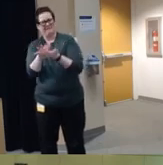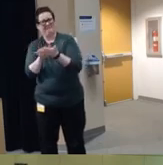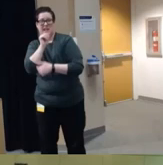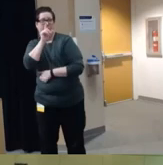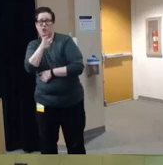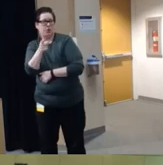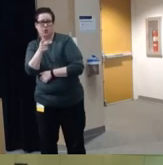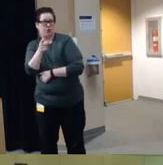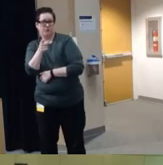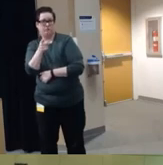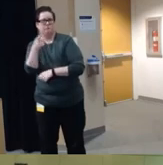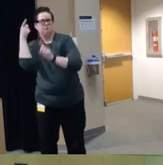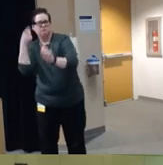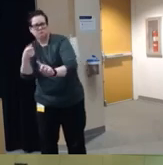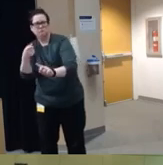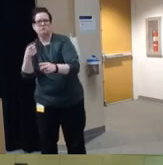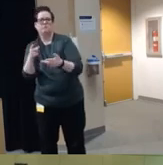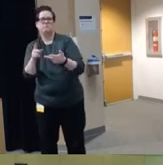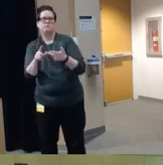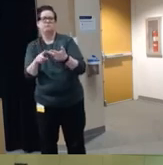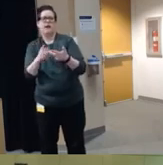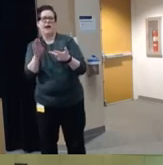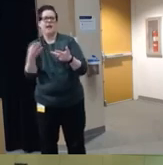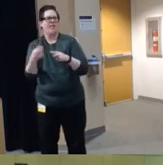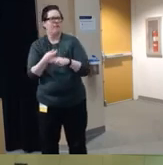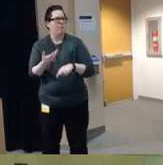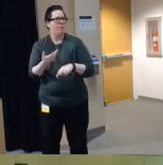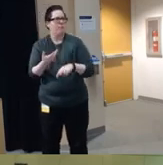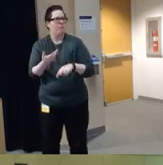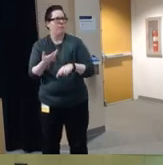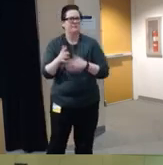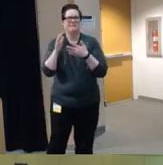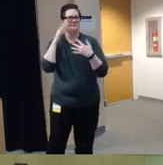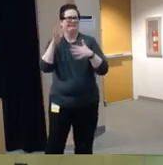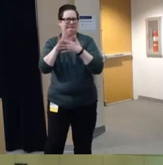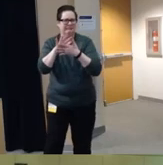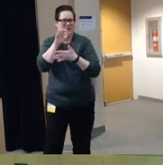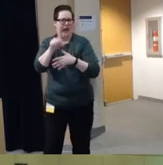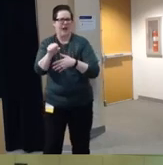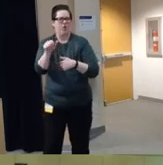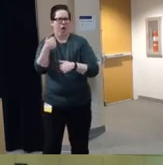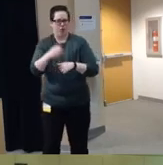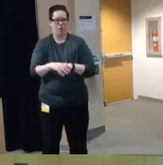as um deaths from legal intervention um black children accounted for 2third of the firearm